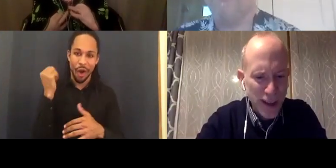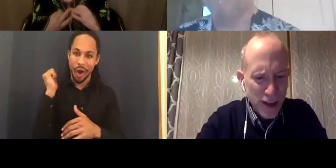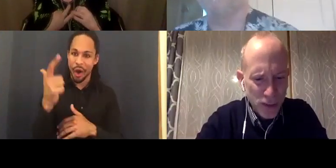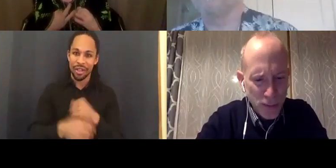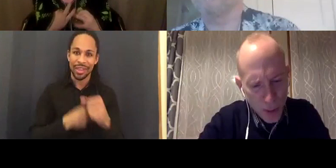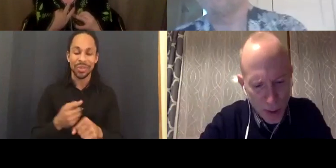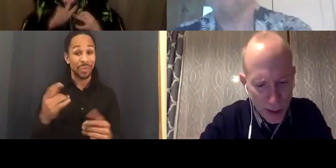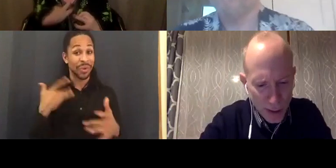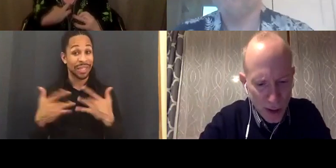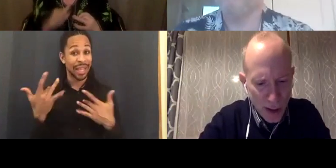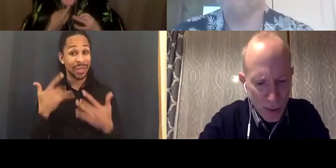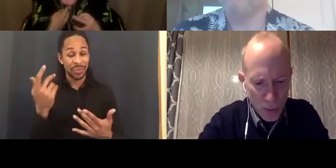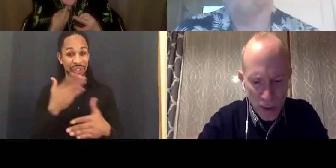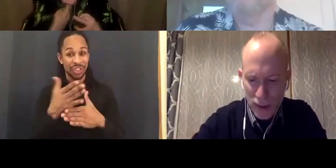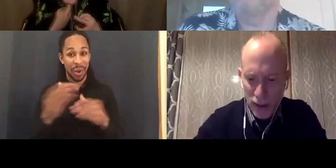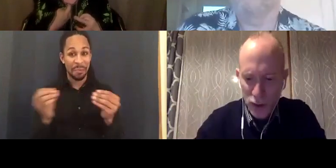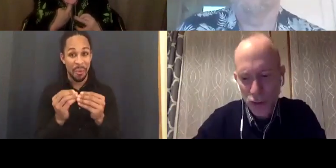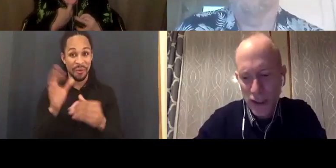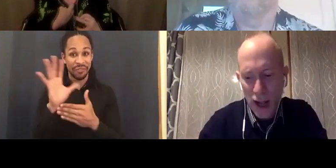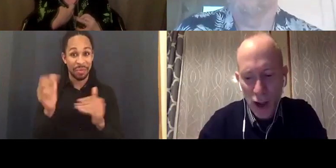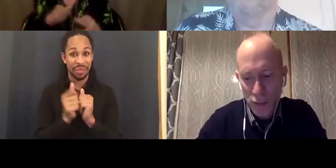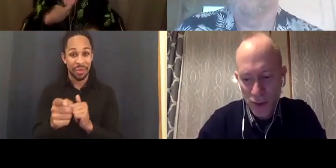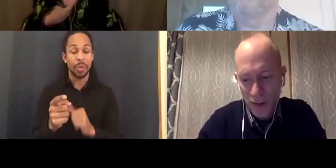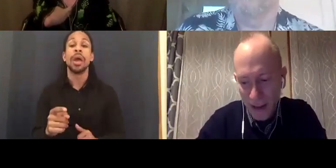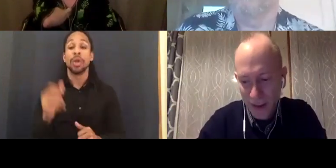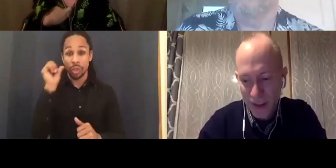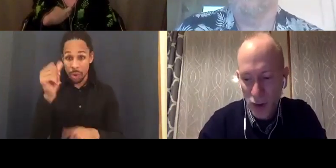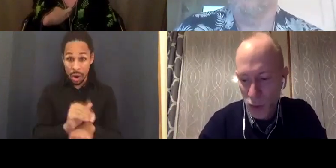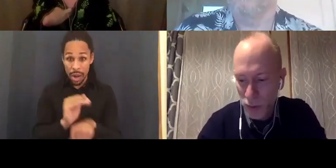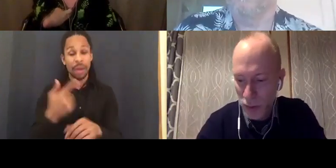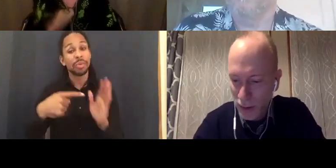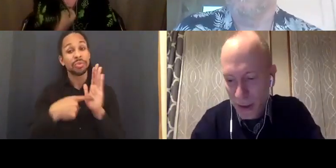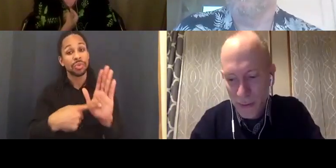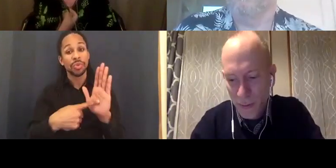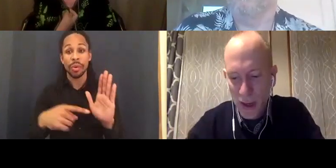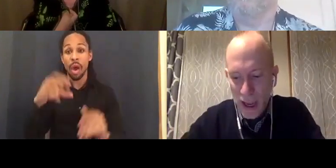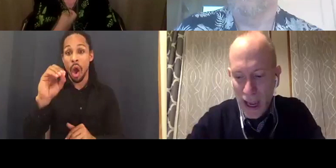Tomorrow night, we are screening Oliver Sacks: His Own Life.